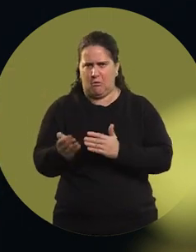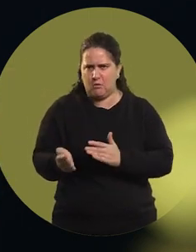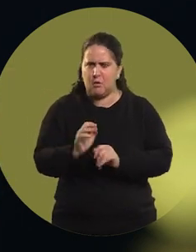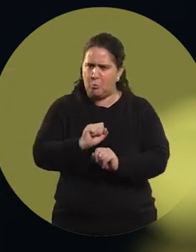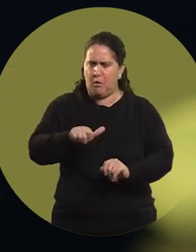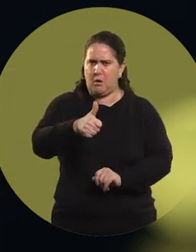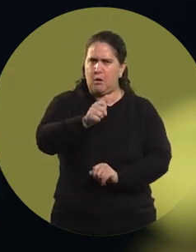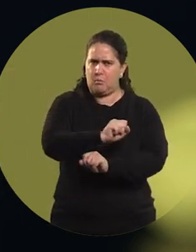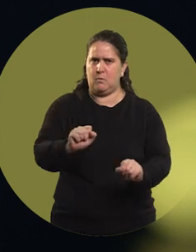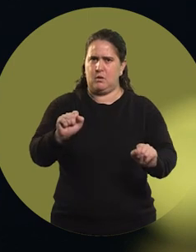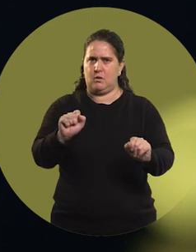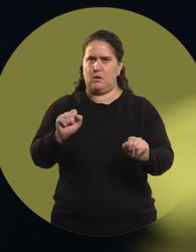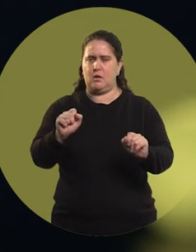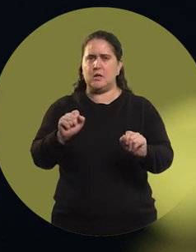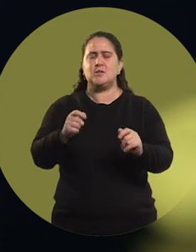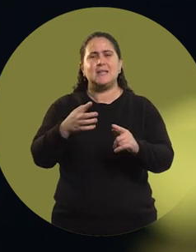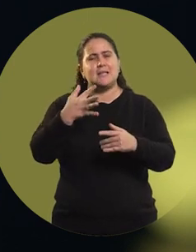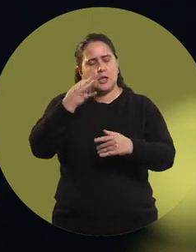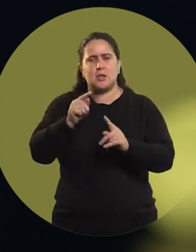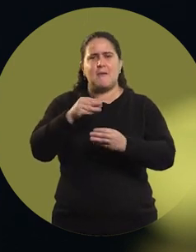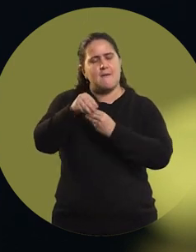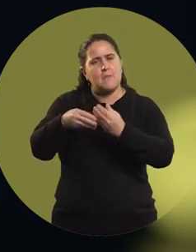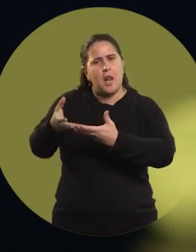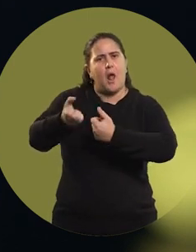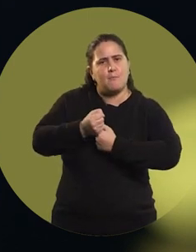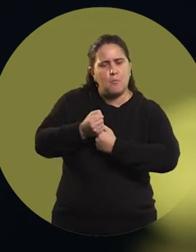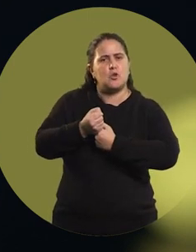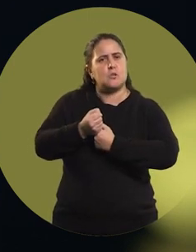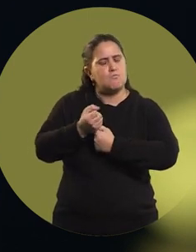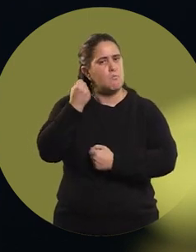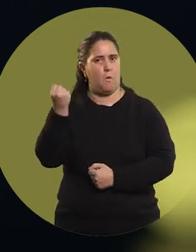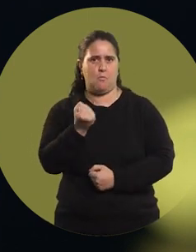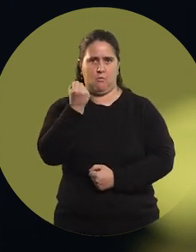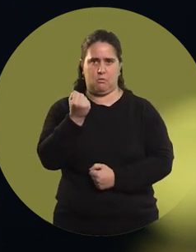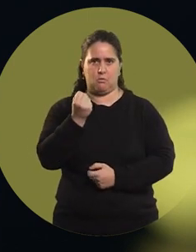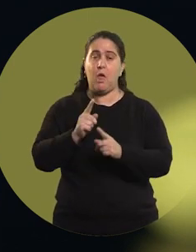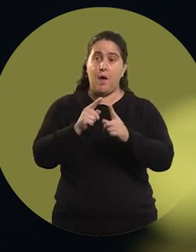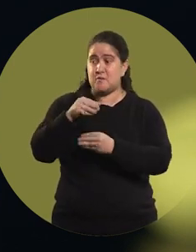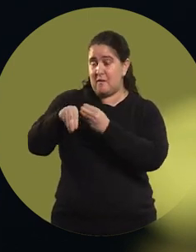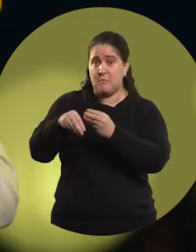And I think that family support is very important. Sometimes we don't have it.